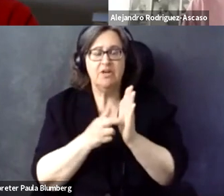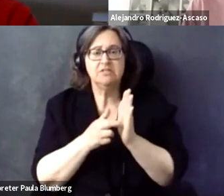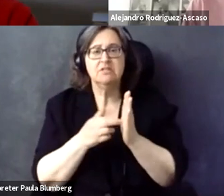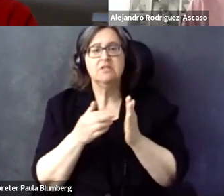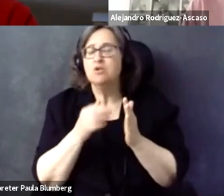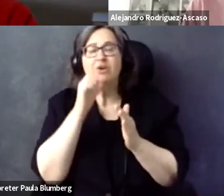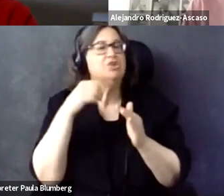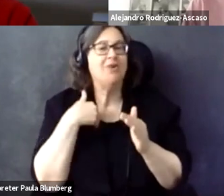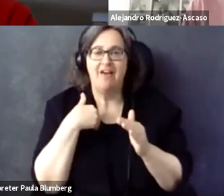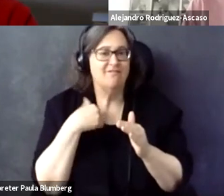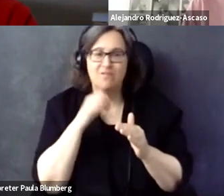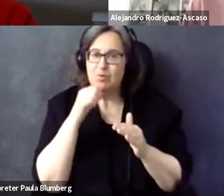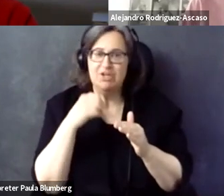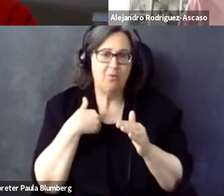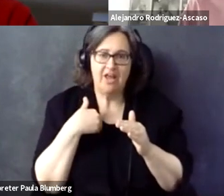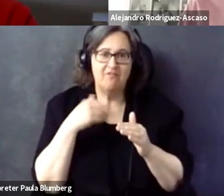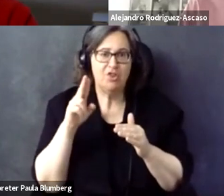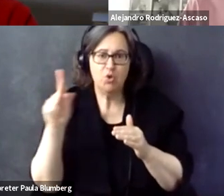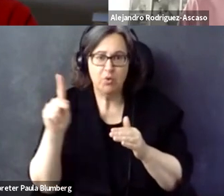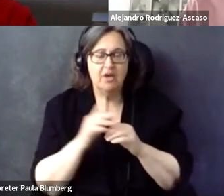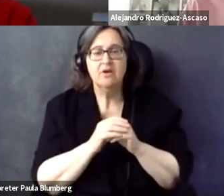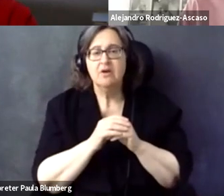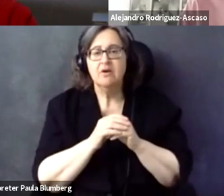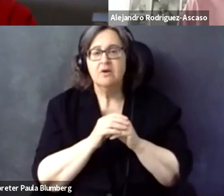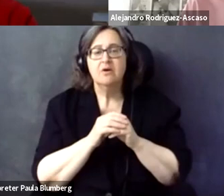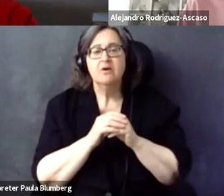So although we lack effective enforcement mechanisms, probably